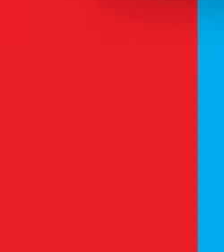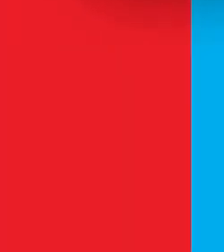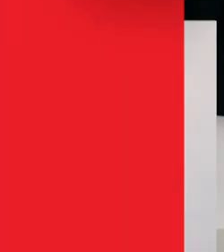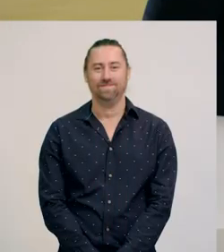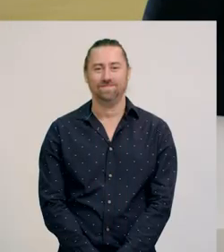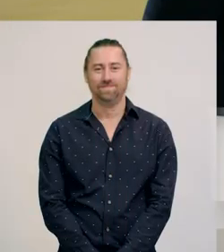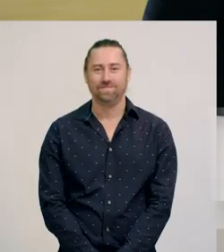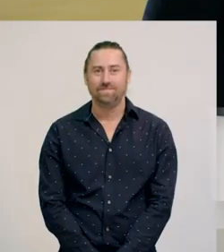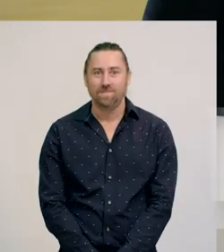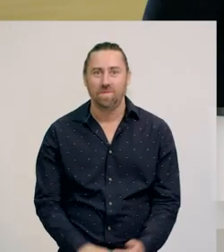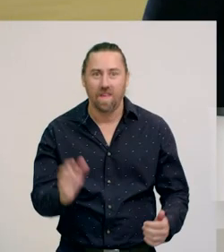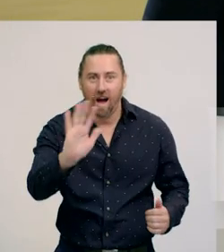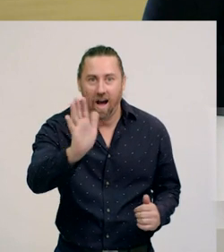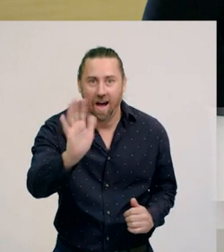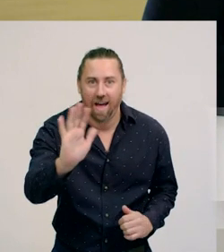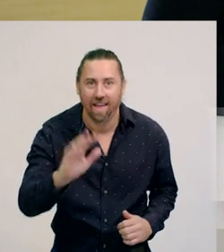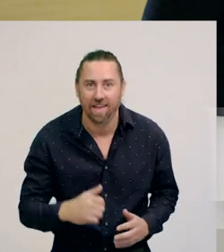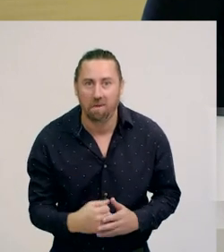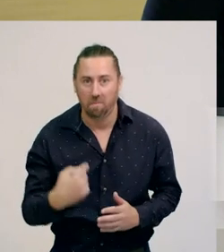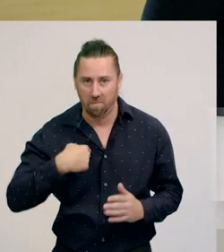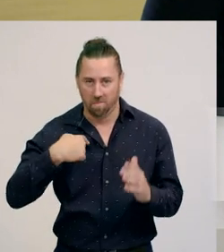Hi, everyone. My name is Monique.